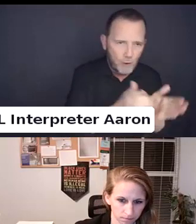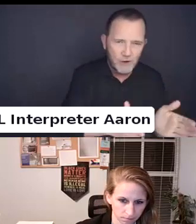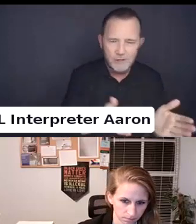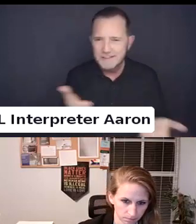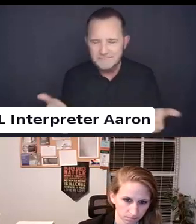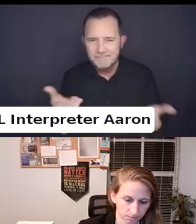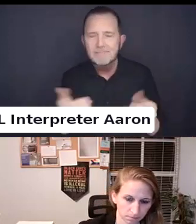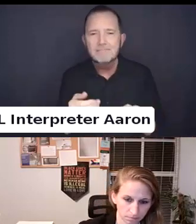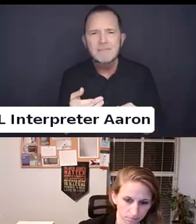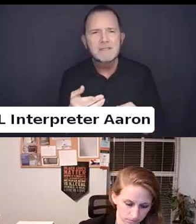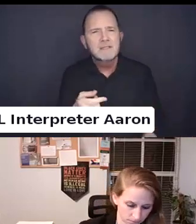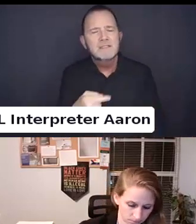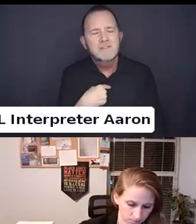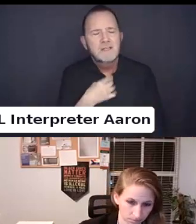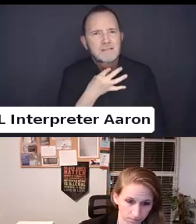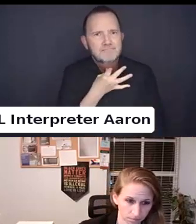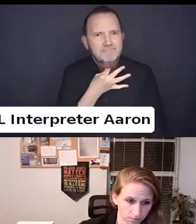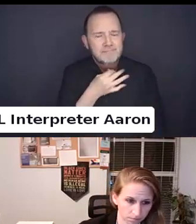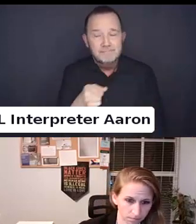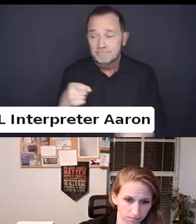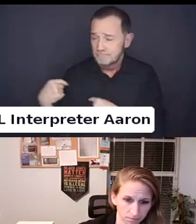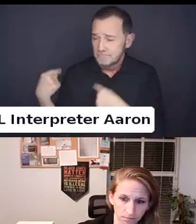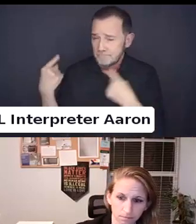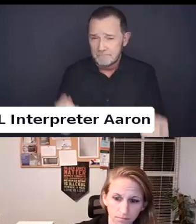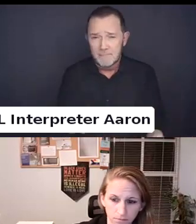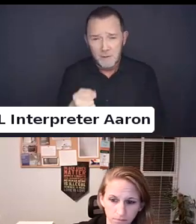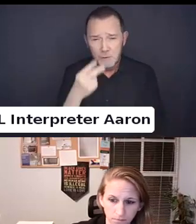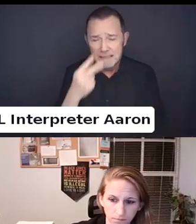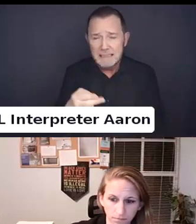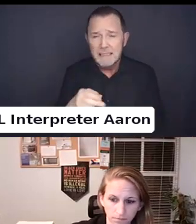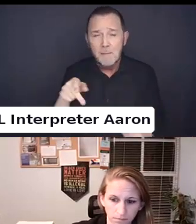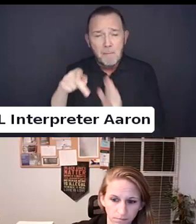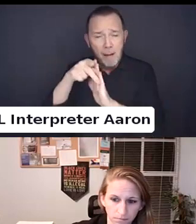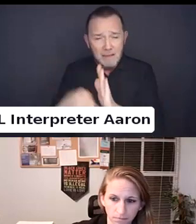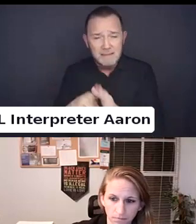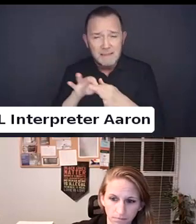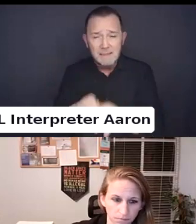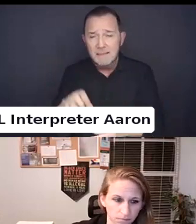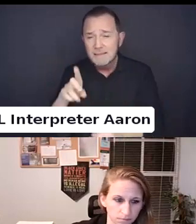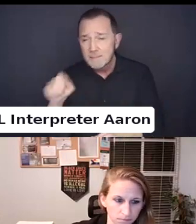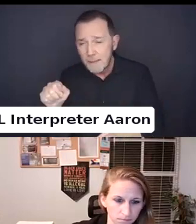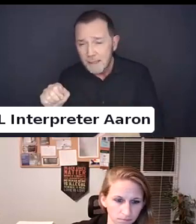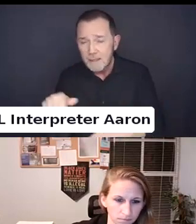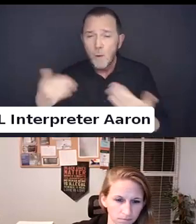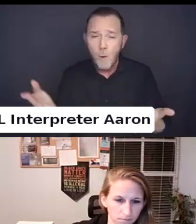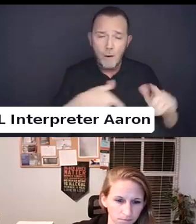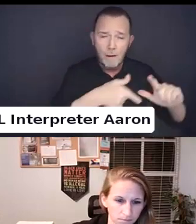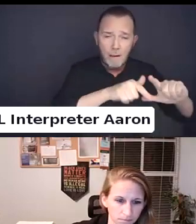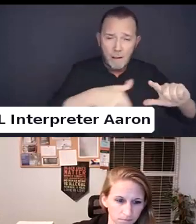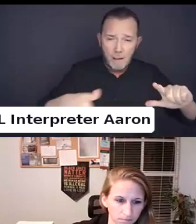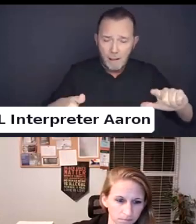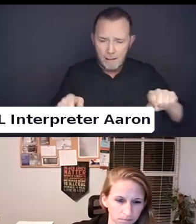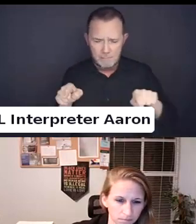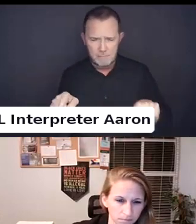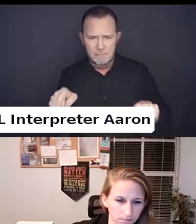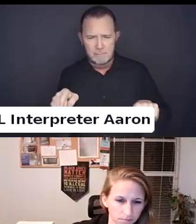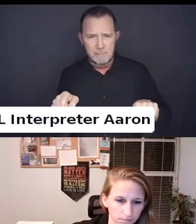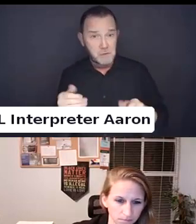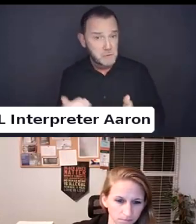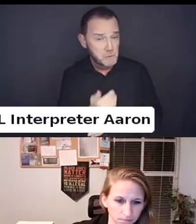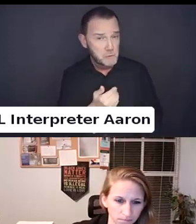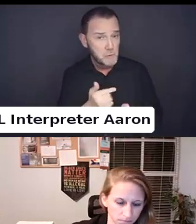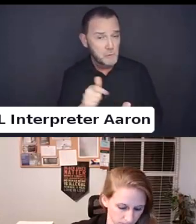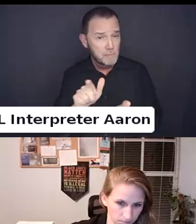What kind of disability and LGBT Q related policies are we seeing across the country?